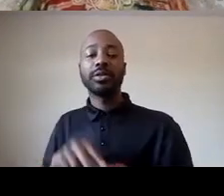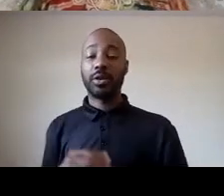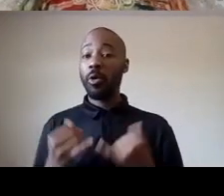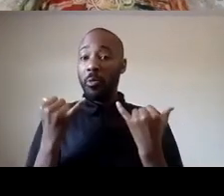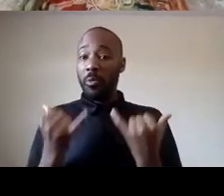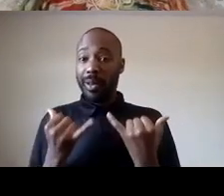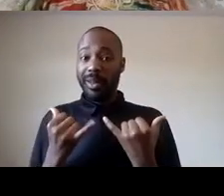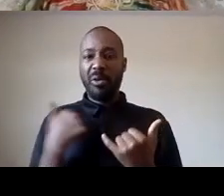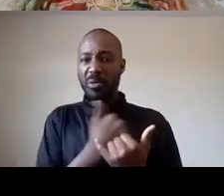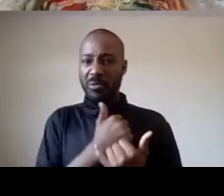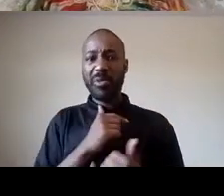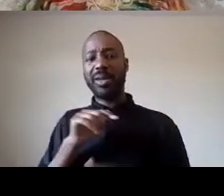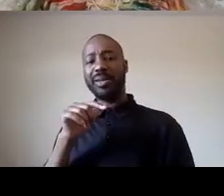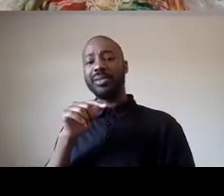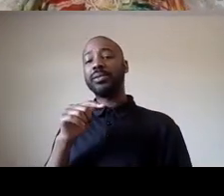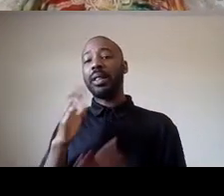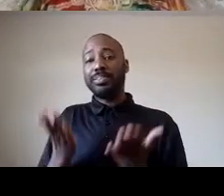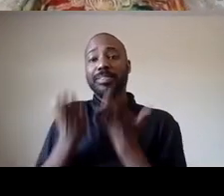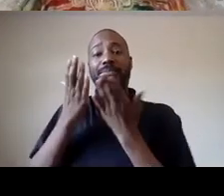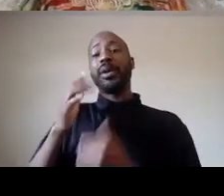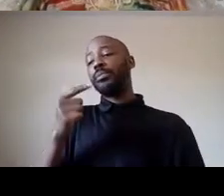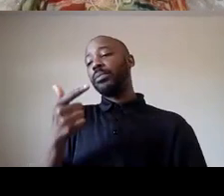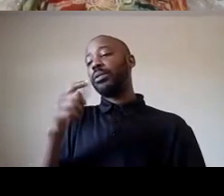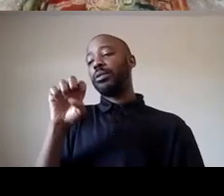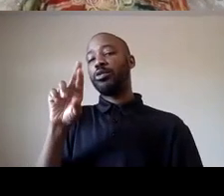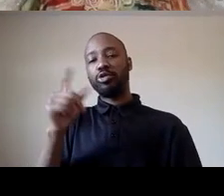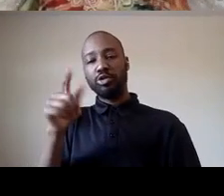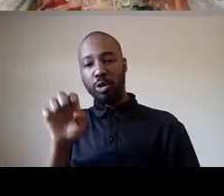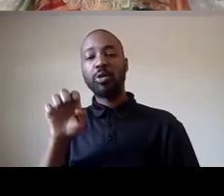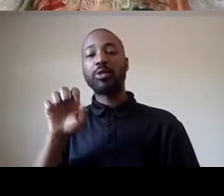remember that just before his murder was a murder of breonna taylor in